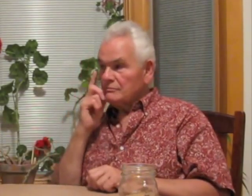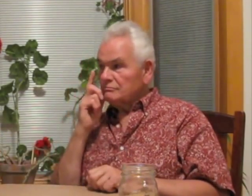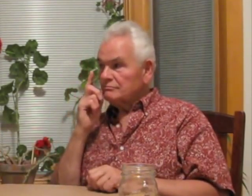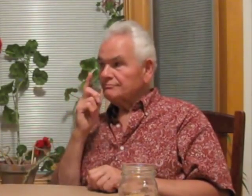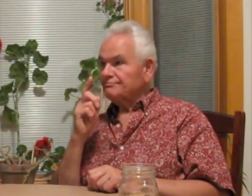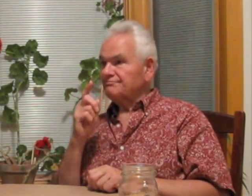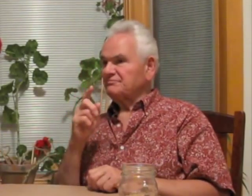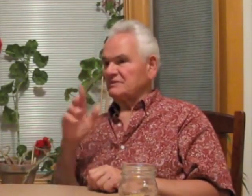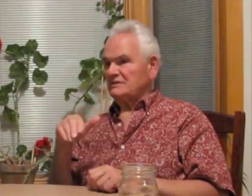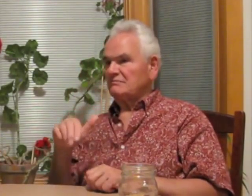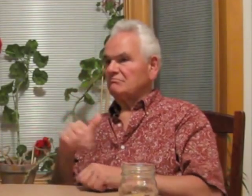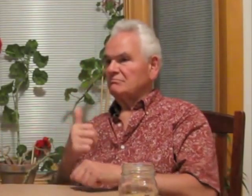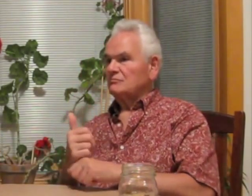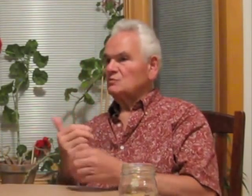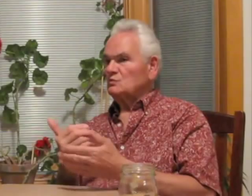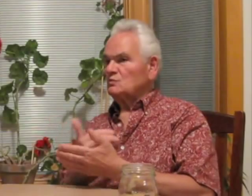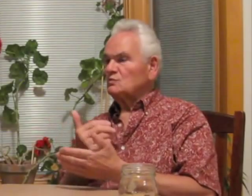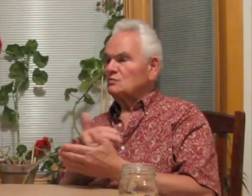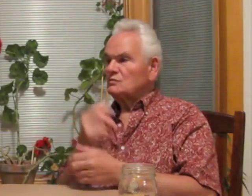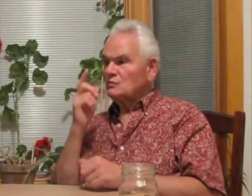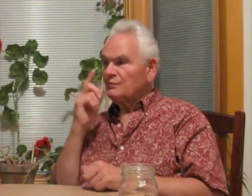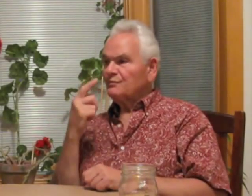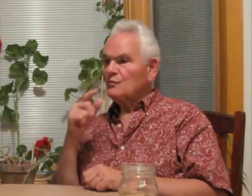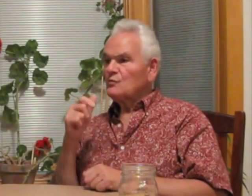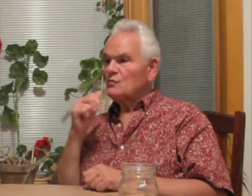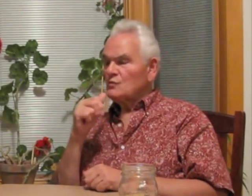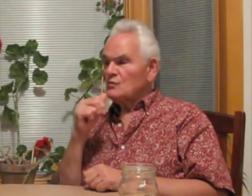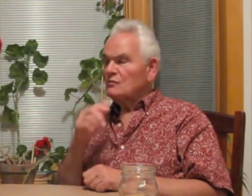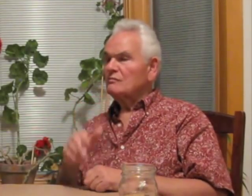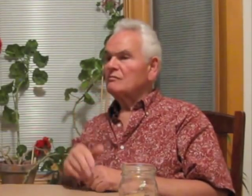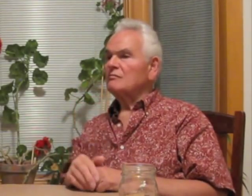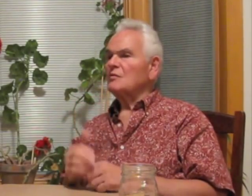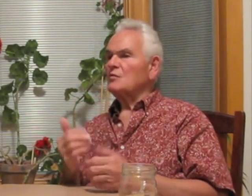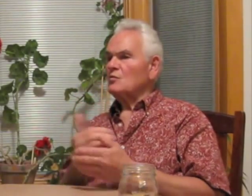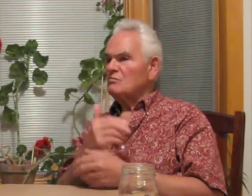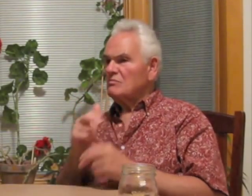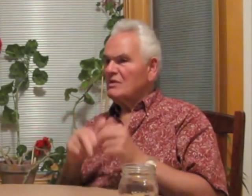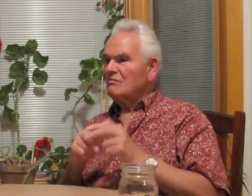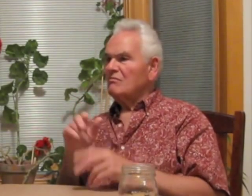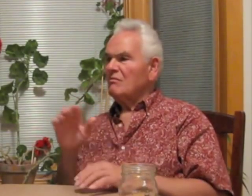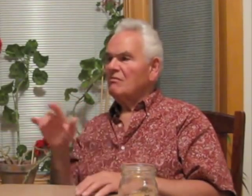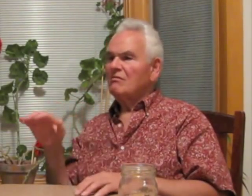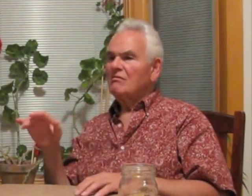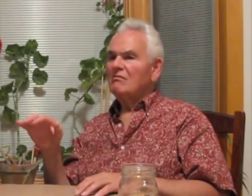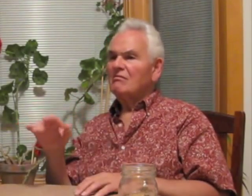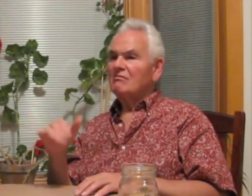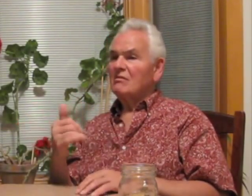The number expanded that later a dorm was founded for girls. More new buildings were added.